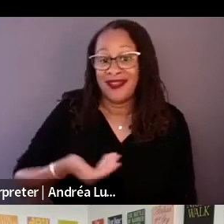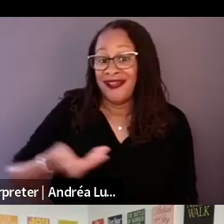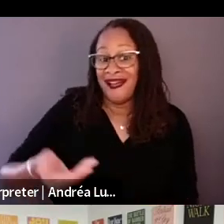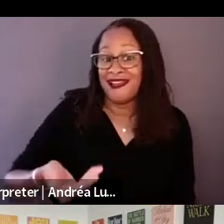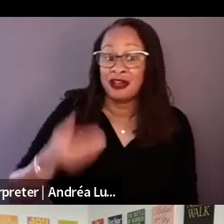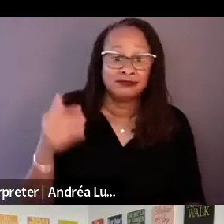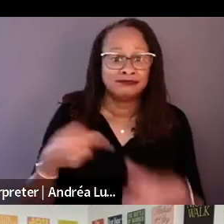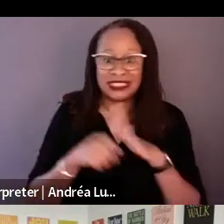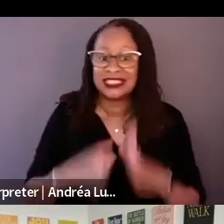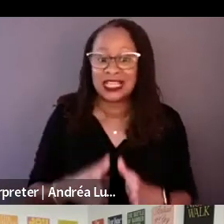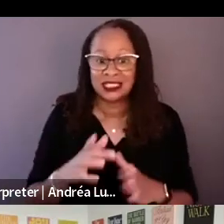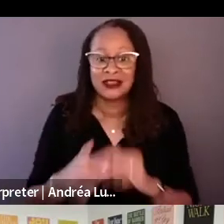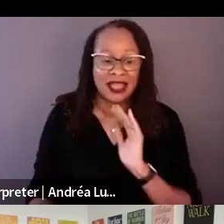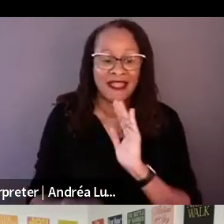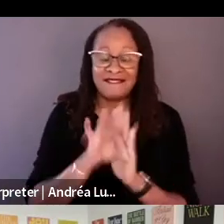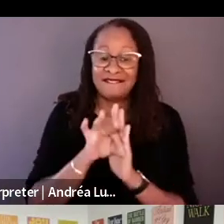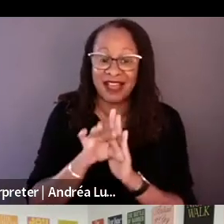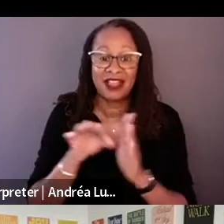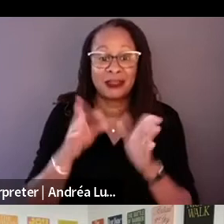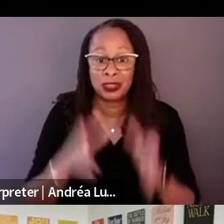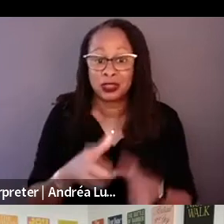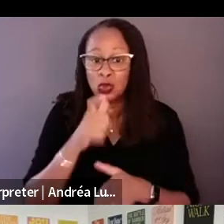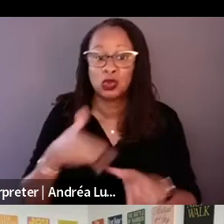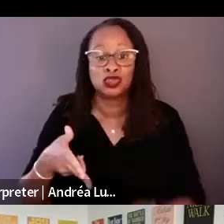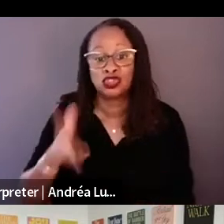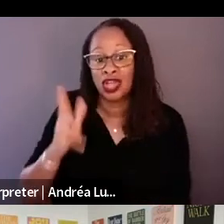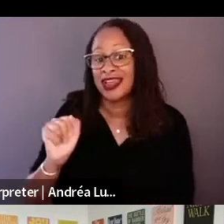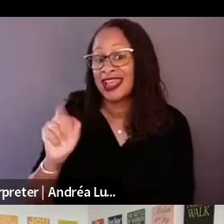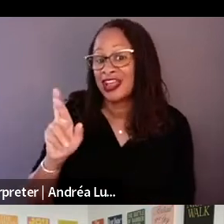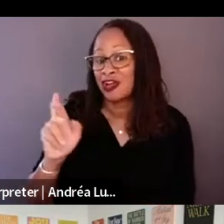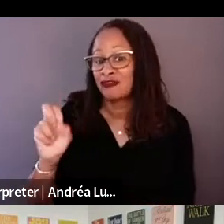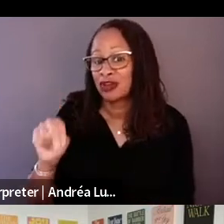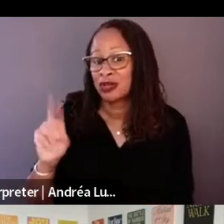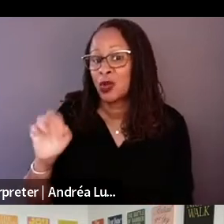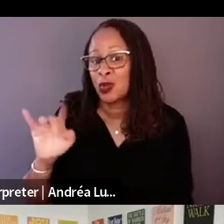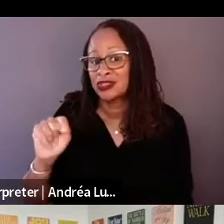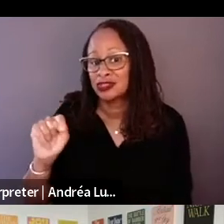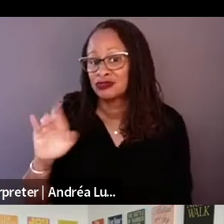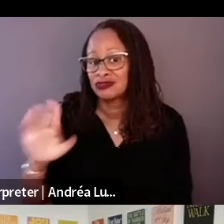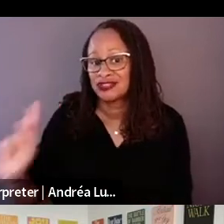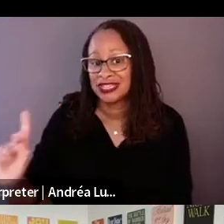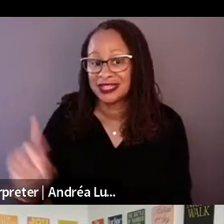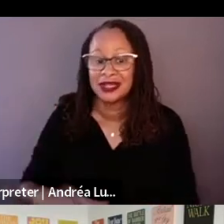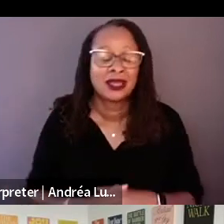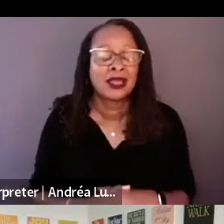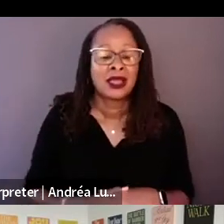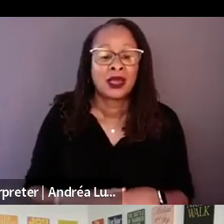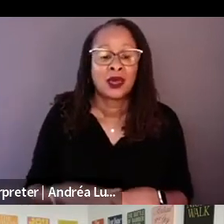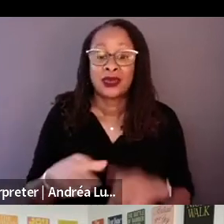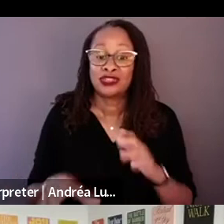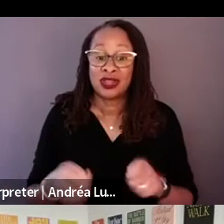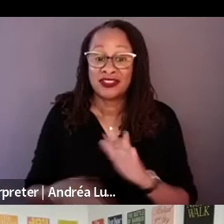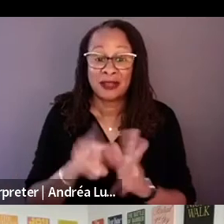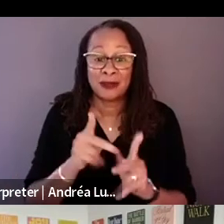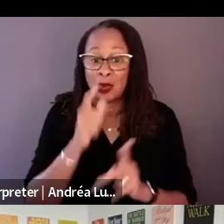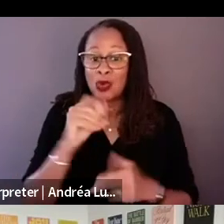involve in the origin story. That was a mythology really involves violence and a shootout with